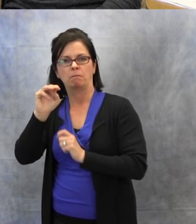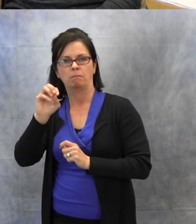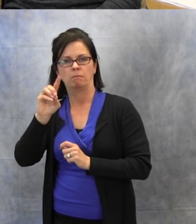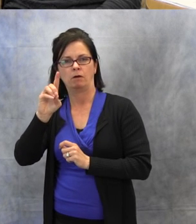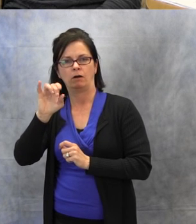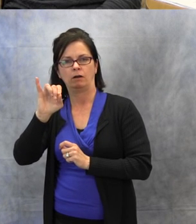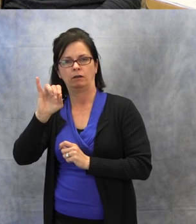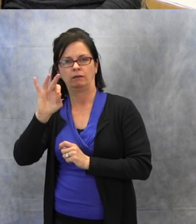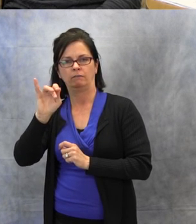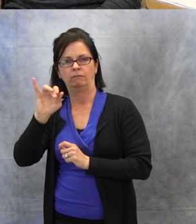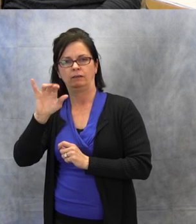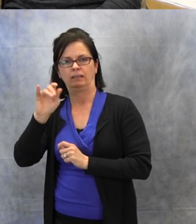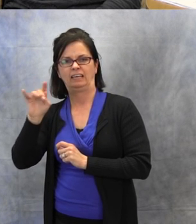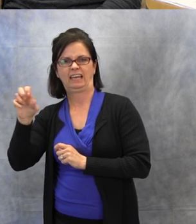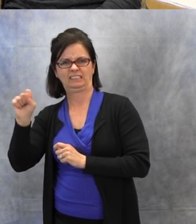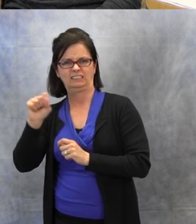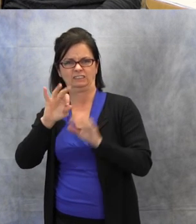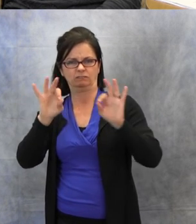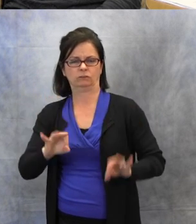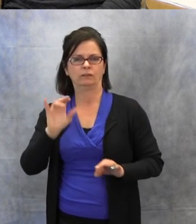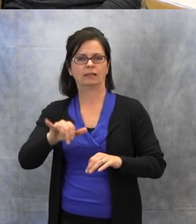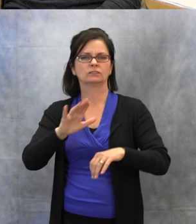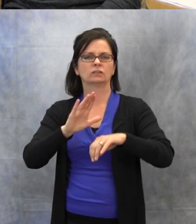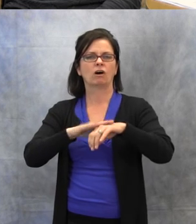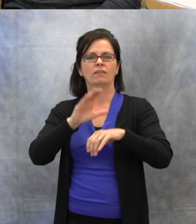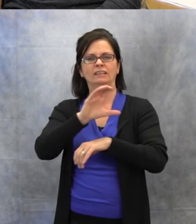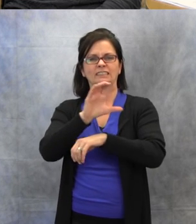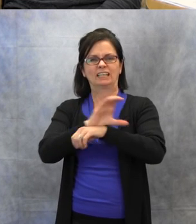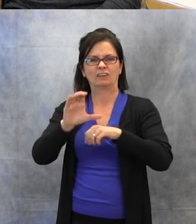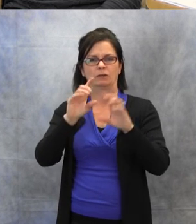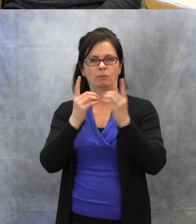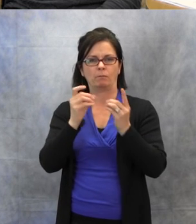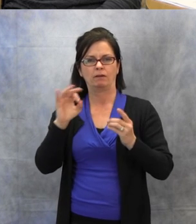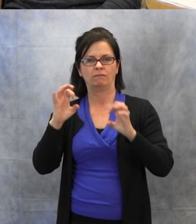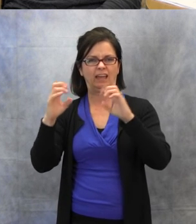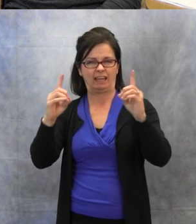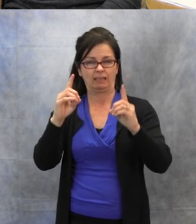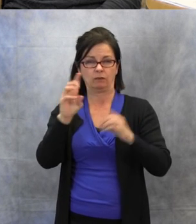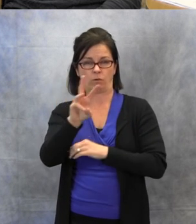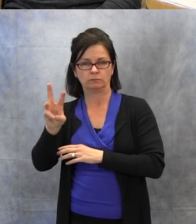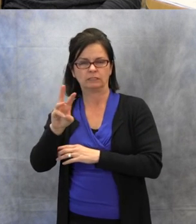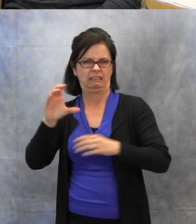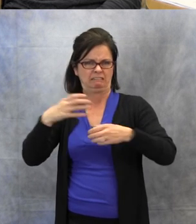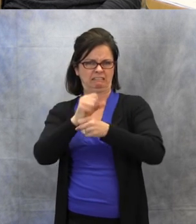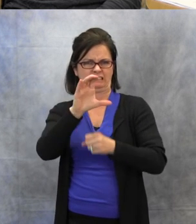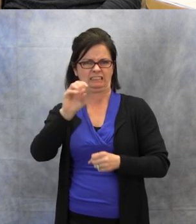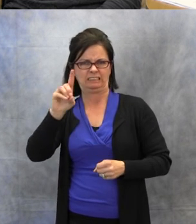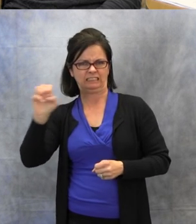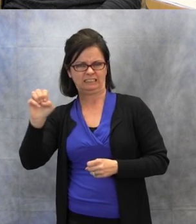on the Colorado Department of Education website, and I have found this very useful.